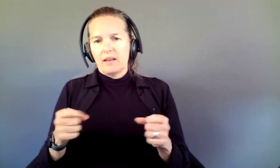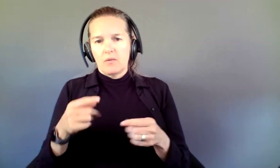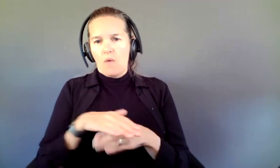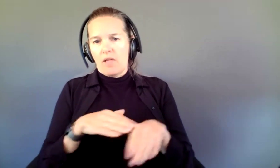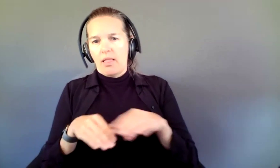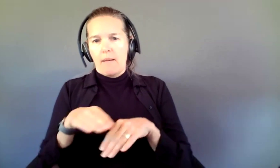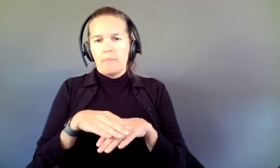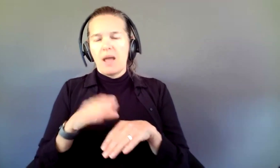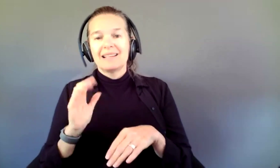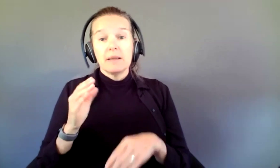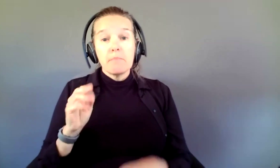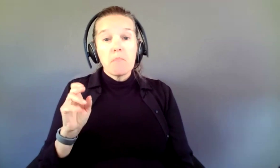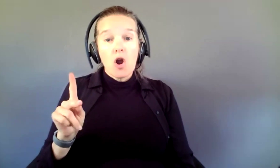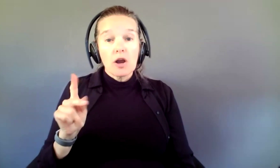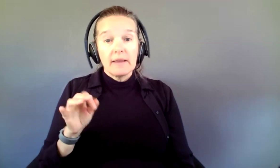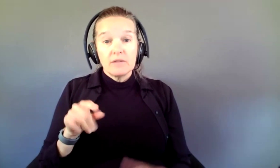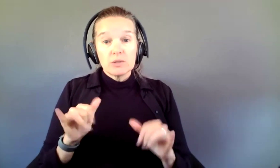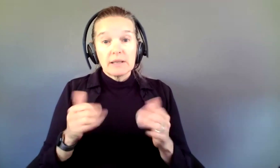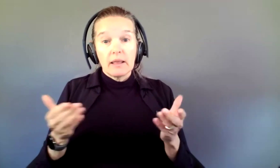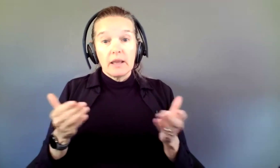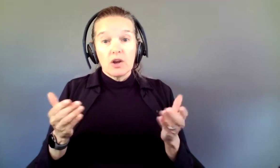Mark, if you're still on the call, you put some questions in, in realtime,